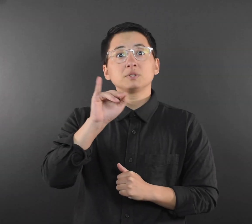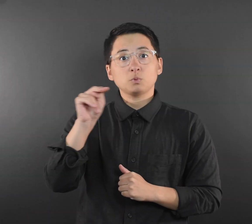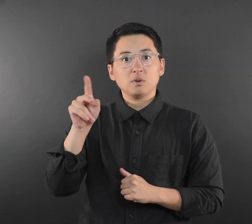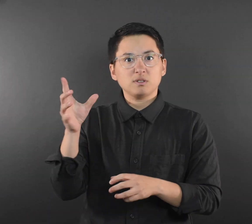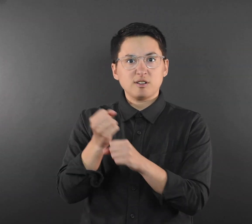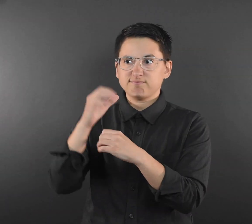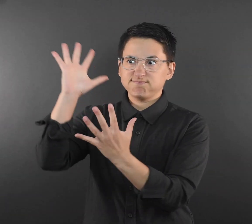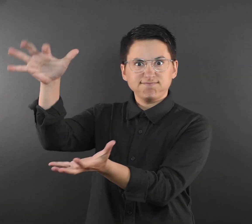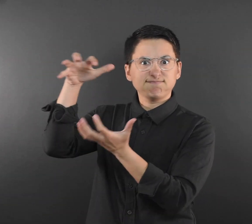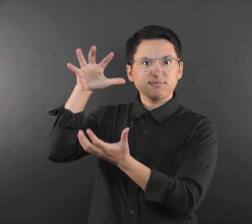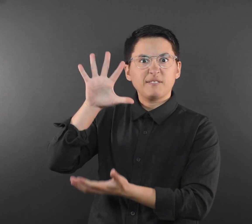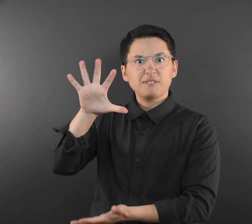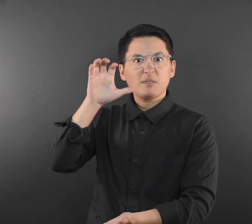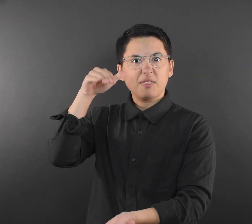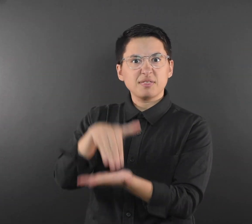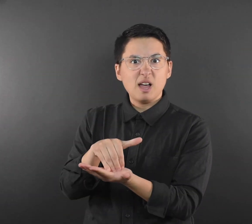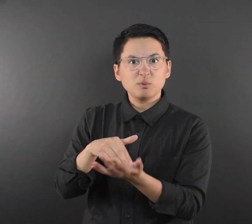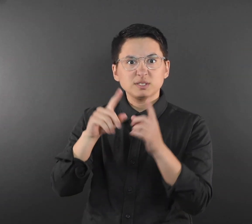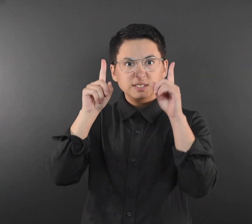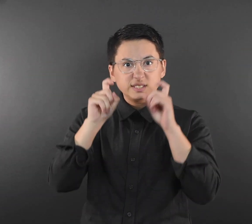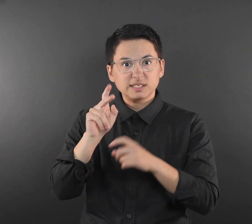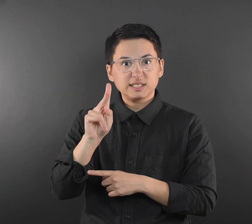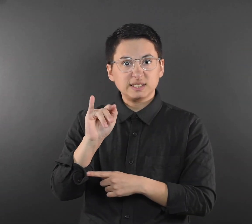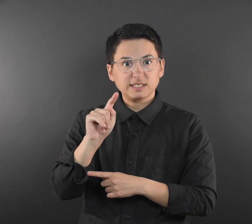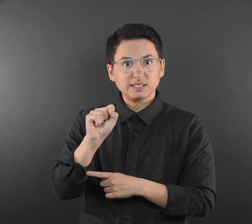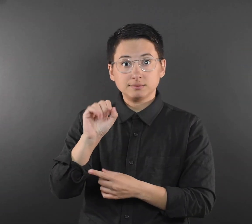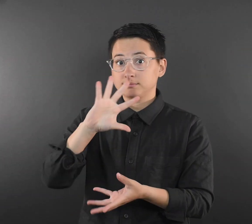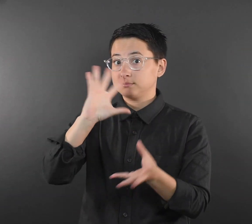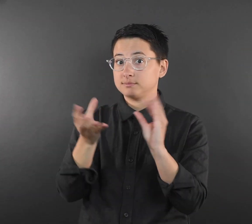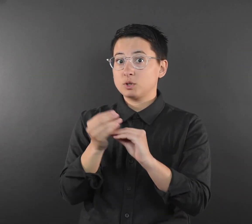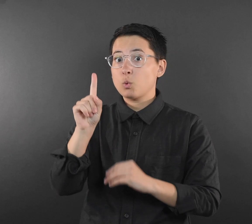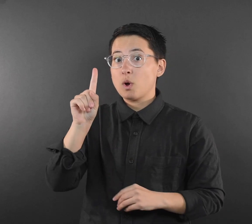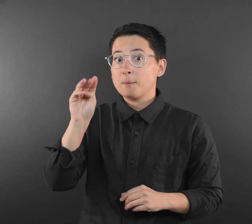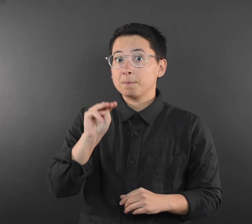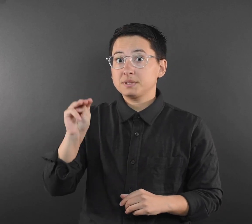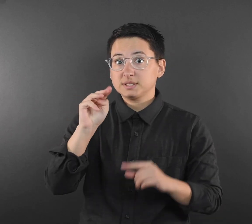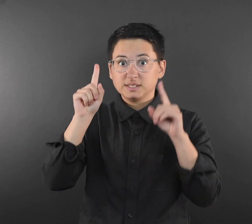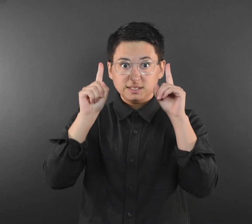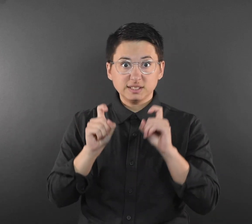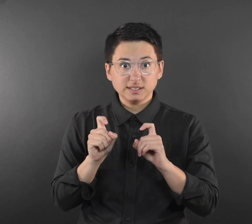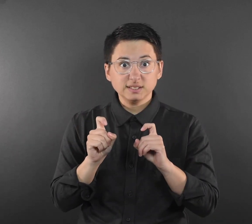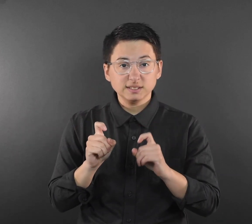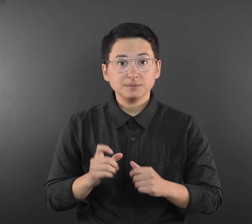Minnesota has secured 500,000 test kits (for a total of 1 million at-home tests)